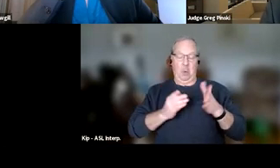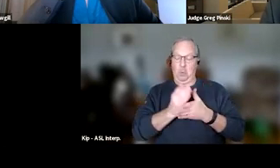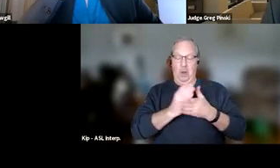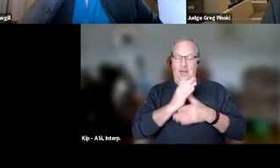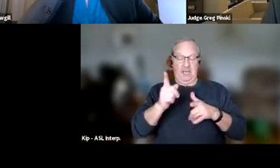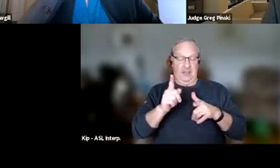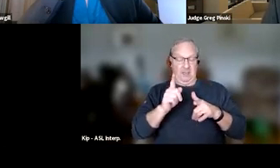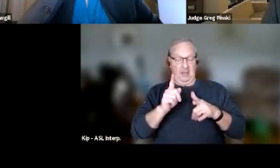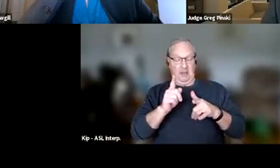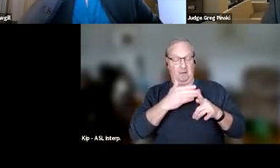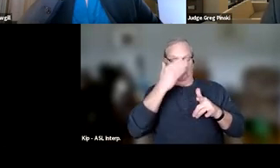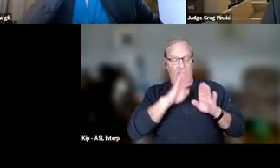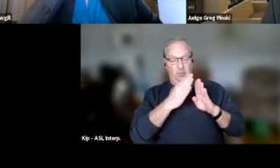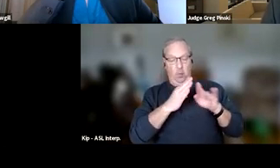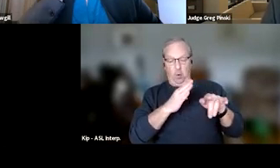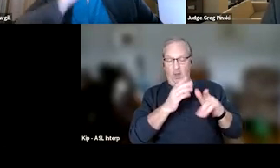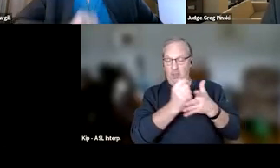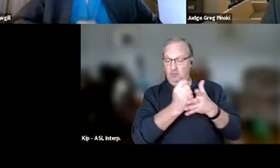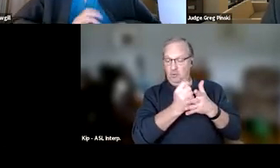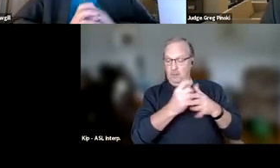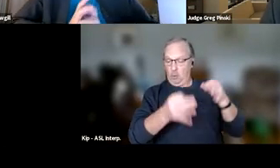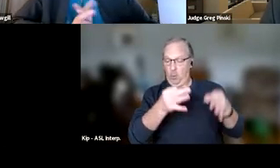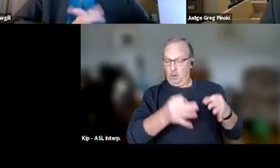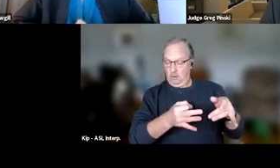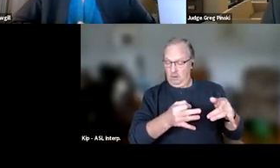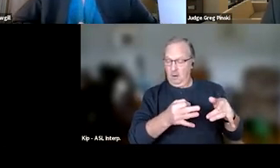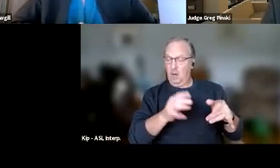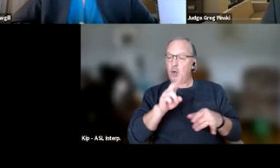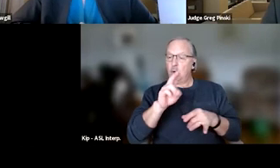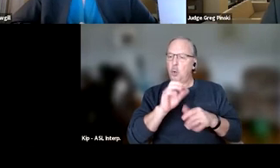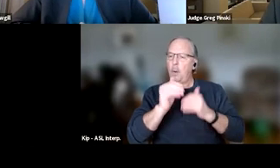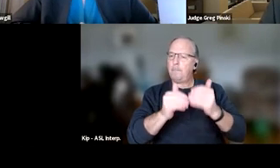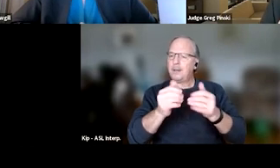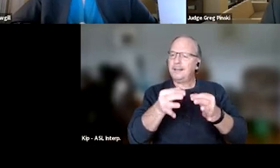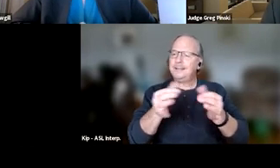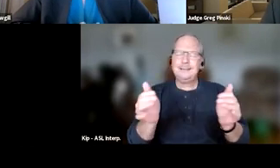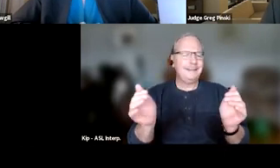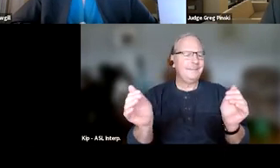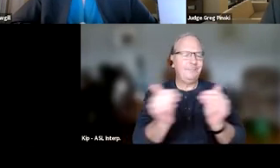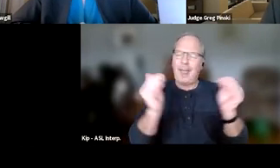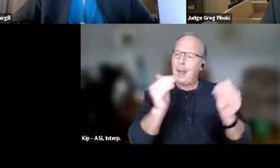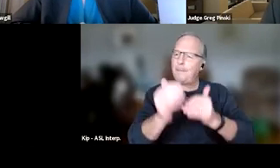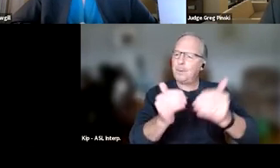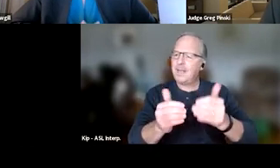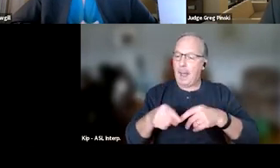And remembering that due process is simply fair procedures and an opportunity to be heard.